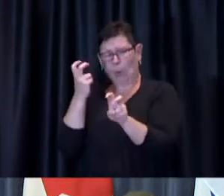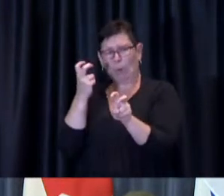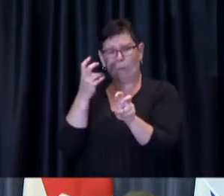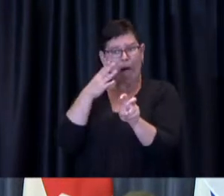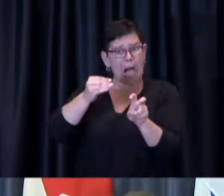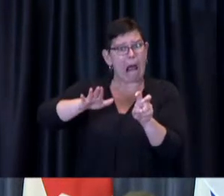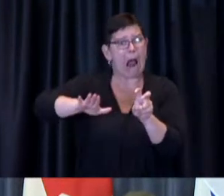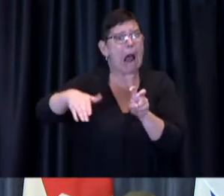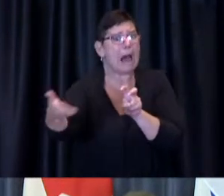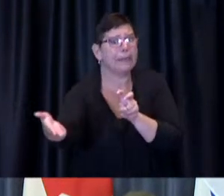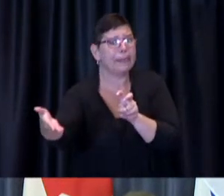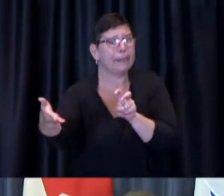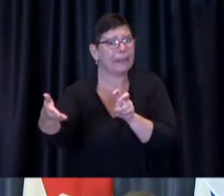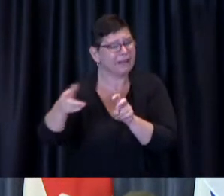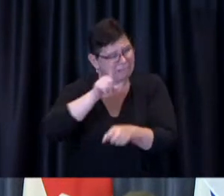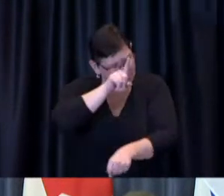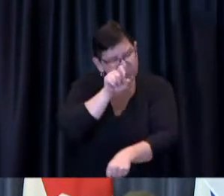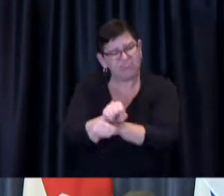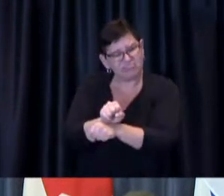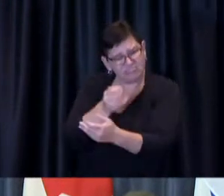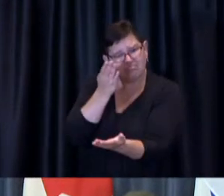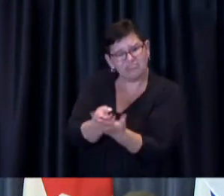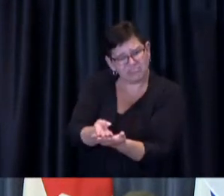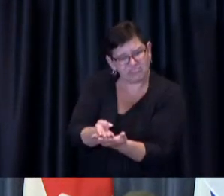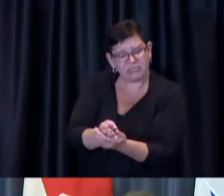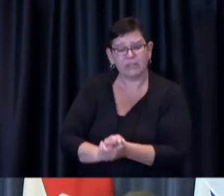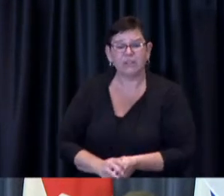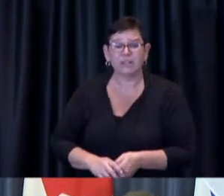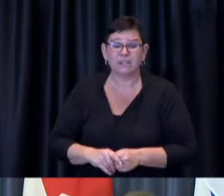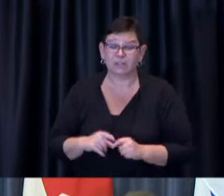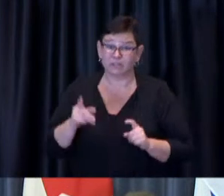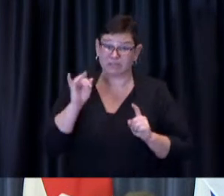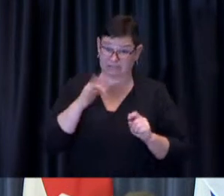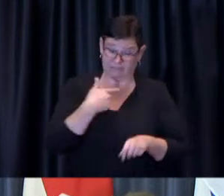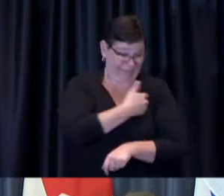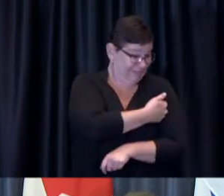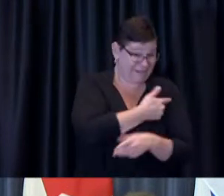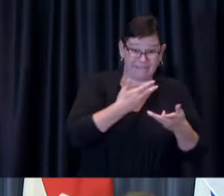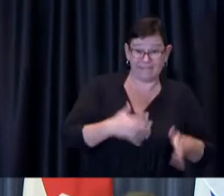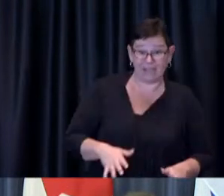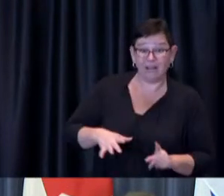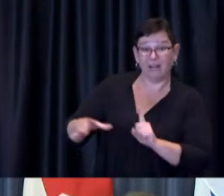Breakthrough infections are typically mild because the vaccines are at work.